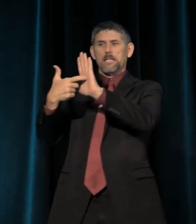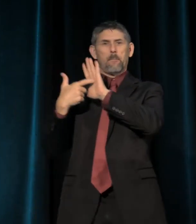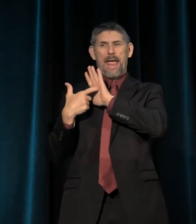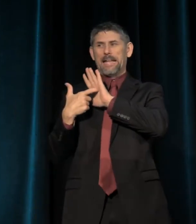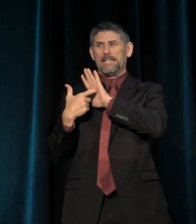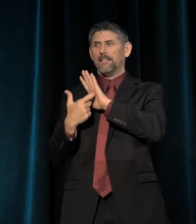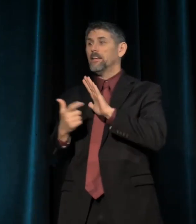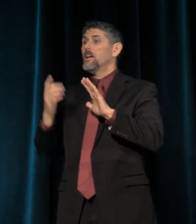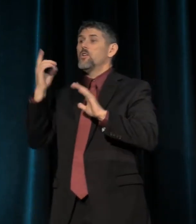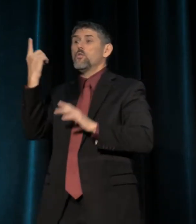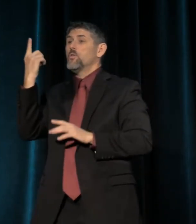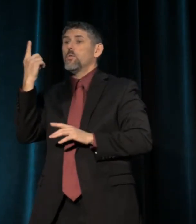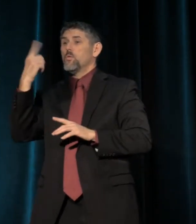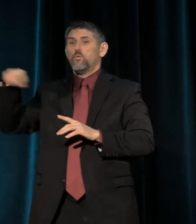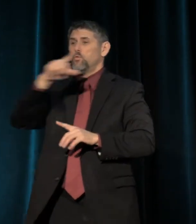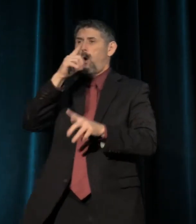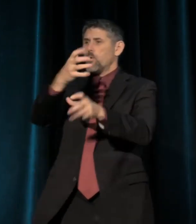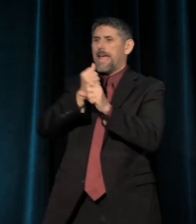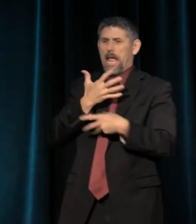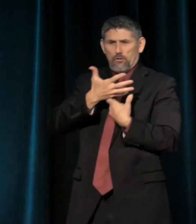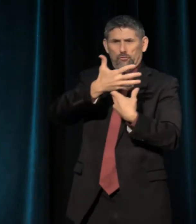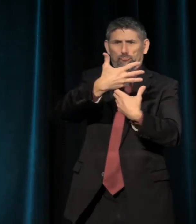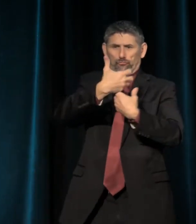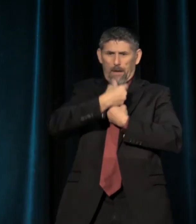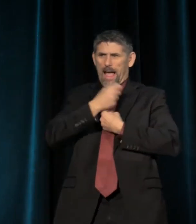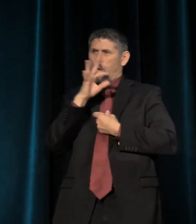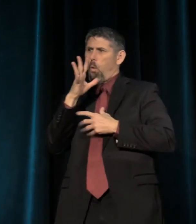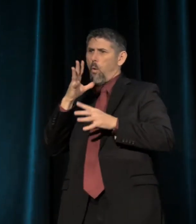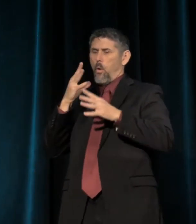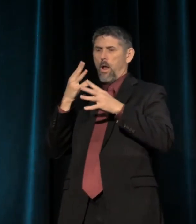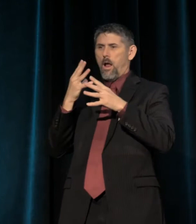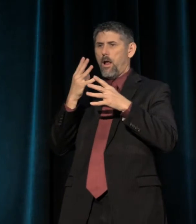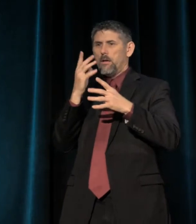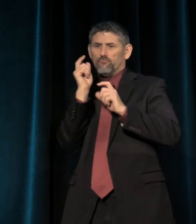One doesn't receive trust or generation by requiring it.